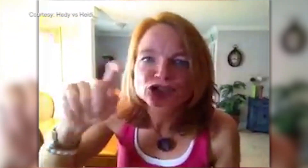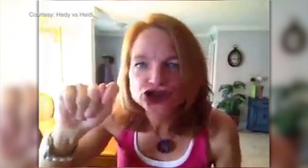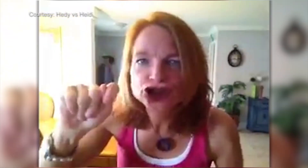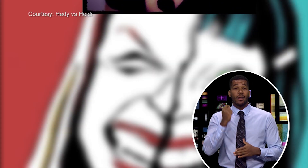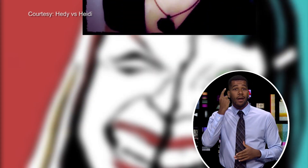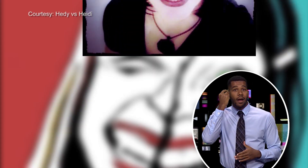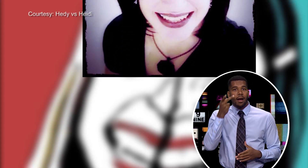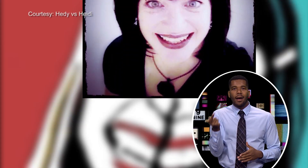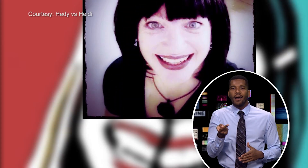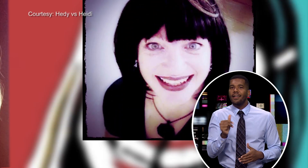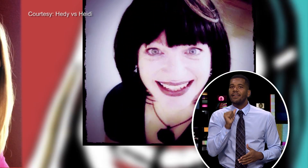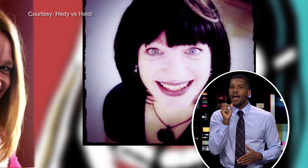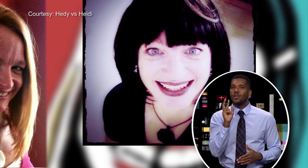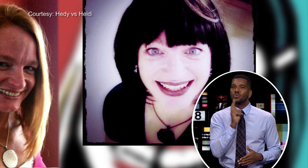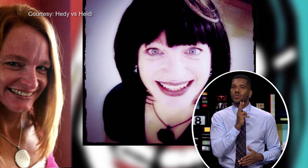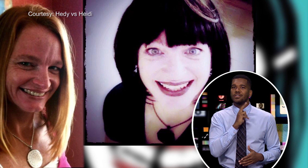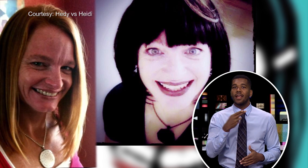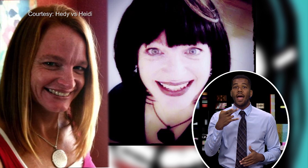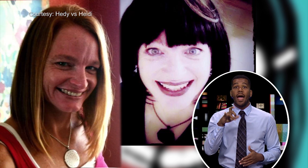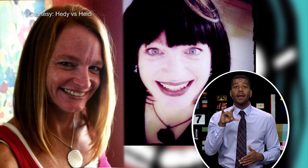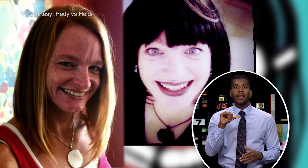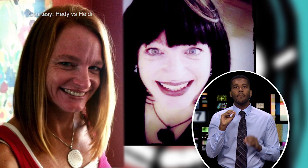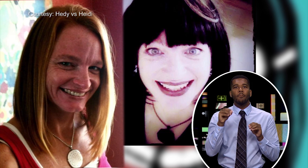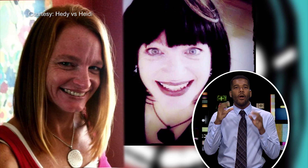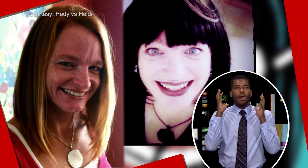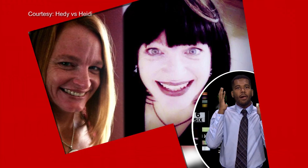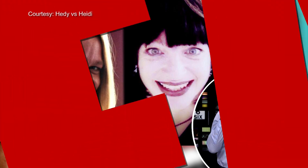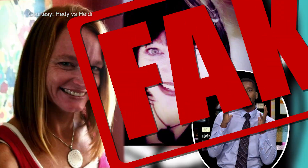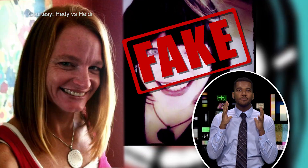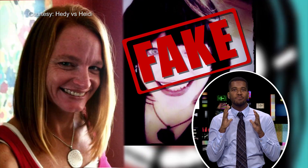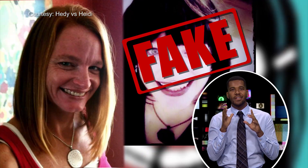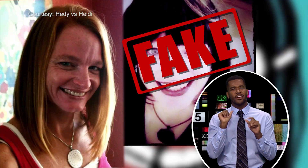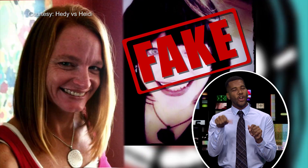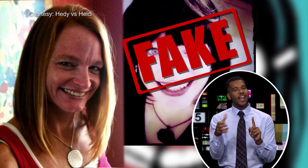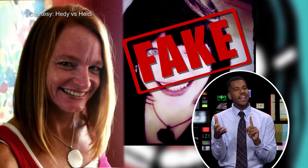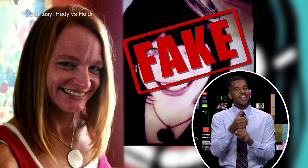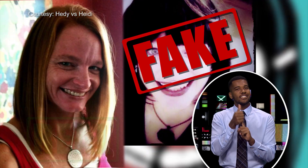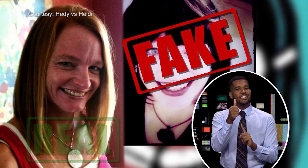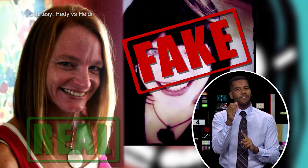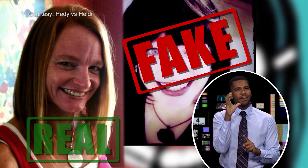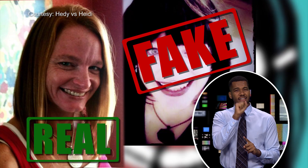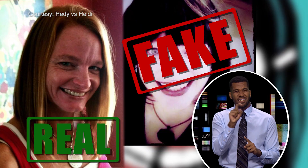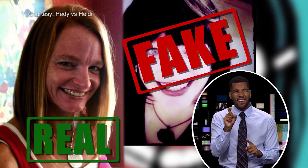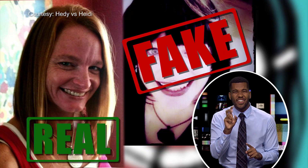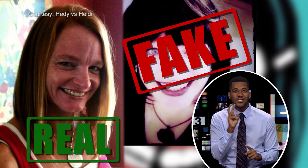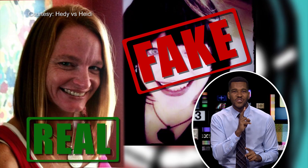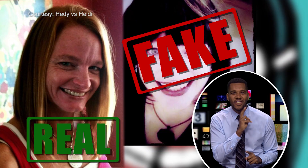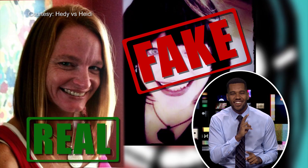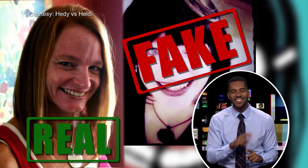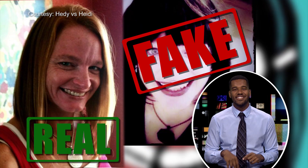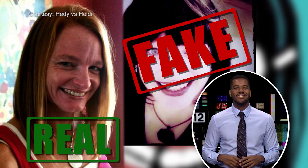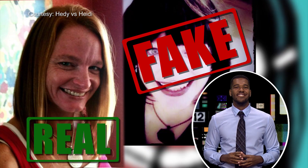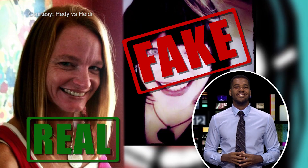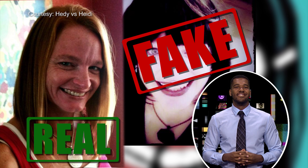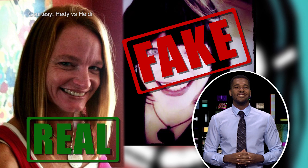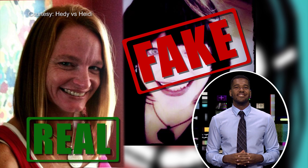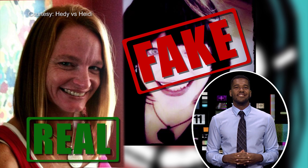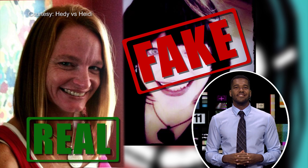They aren't actually twins, but when Heidi puts on that wig you might find yourself guessing.